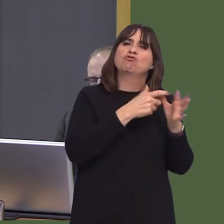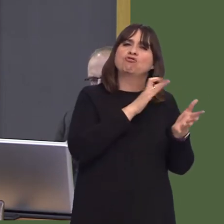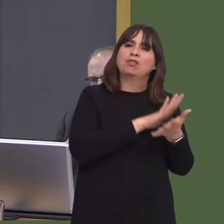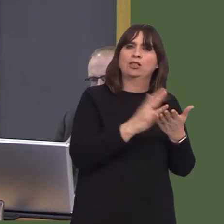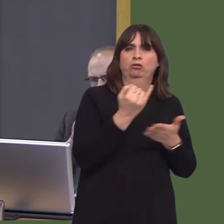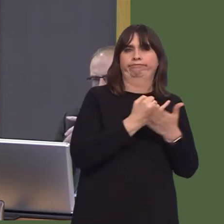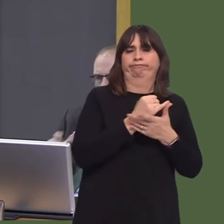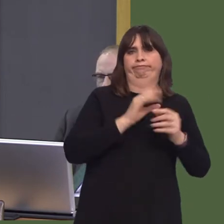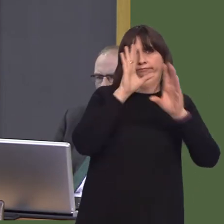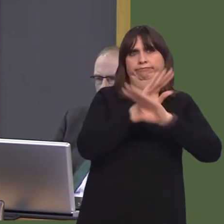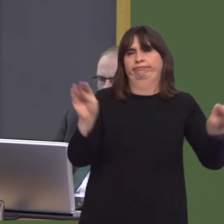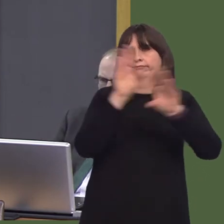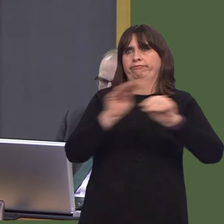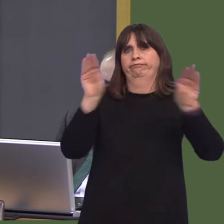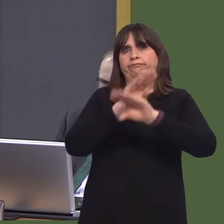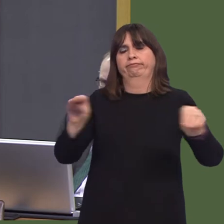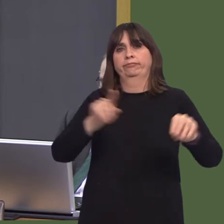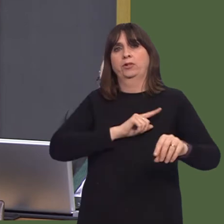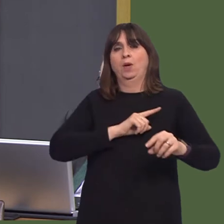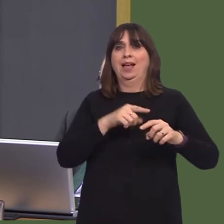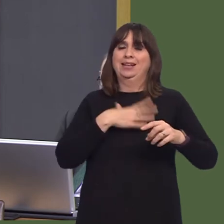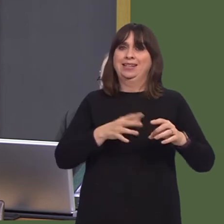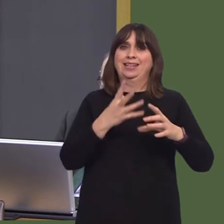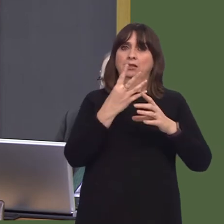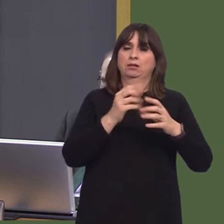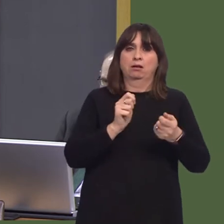The Welsh Government requires local planning authorities to maintain a five-year housing